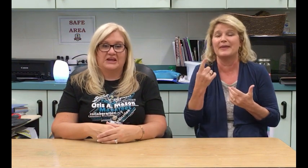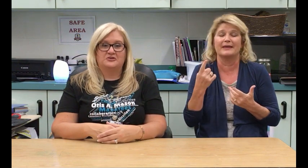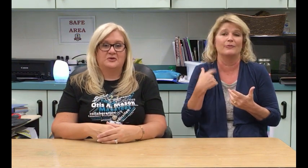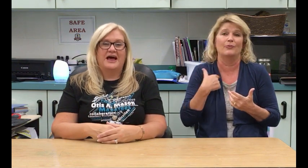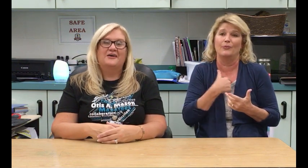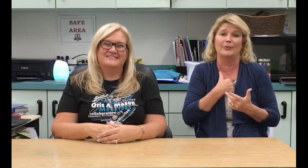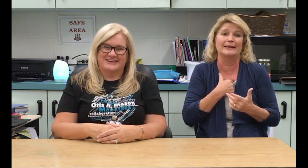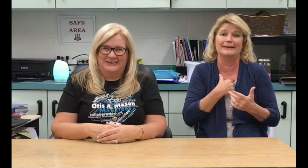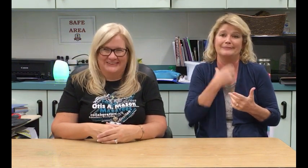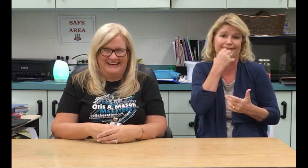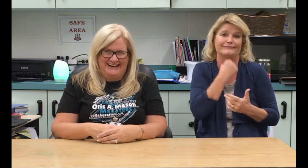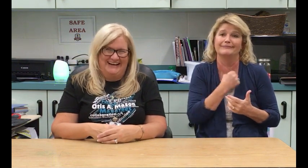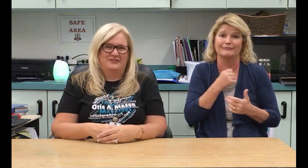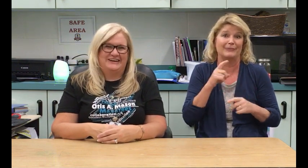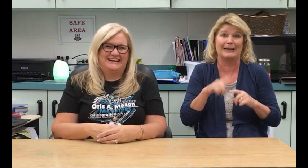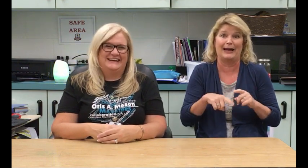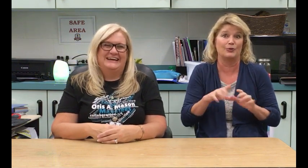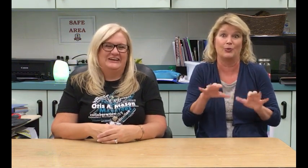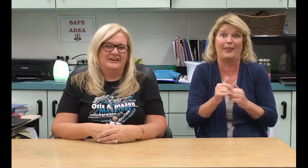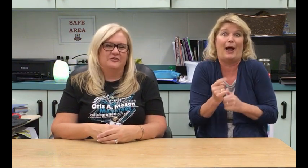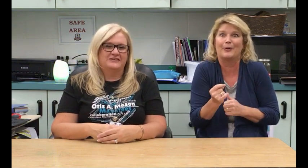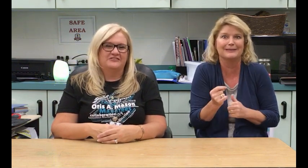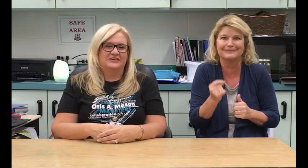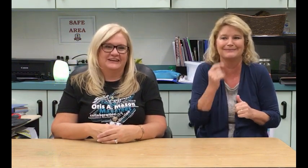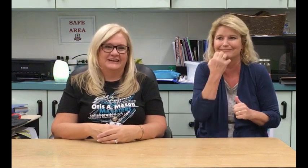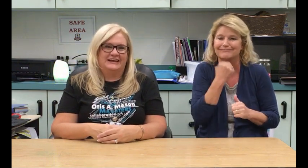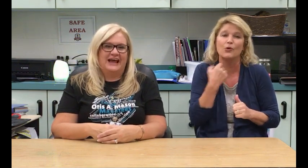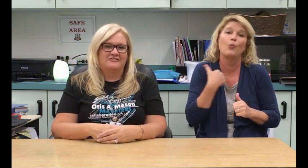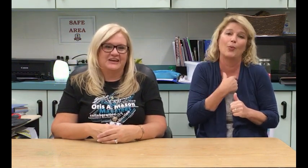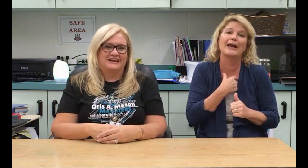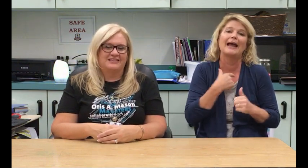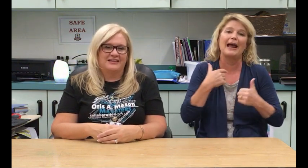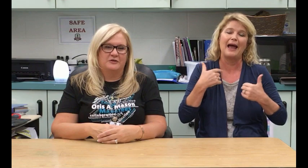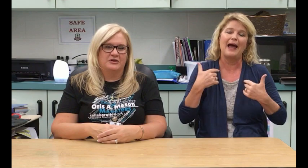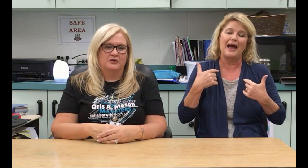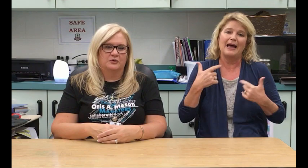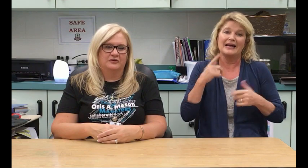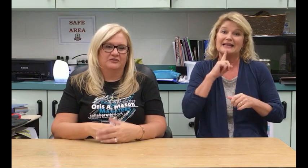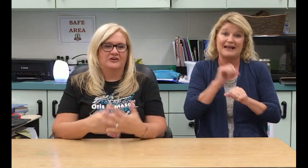can't do without! So, we need, you know, we definitely having them in the world of